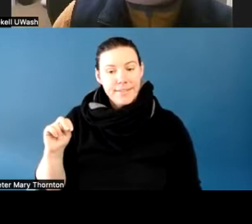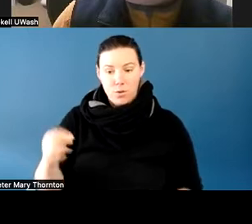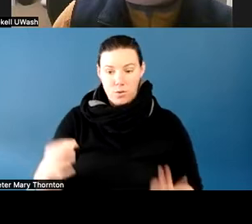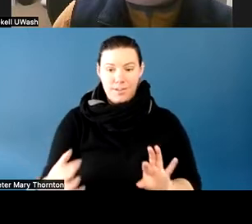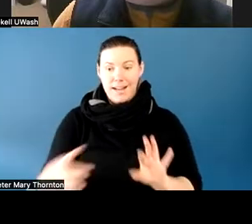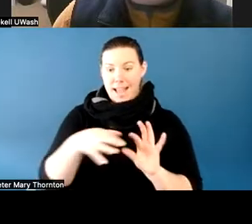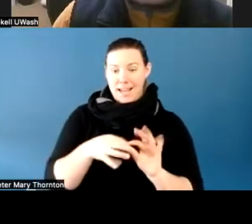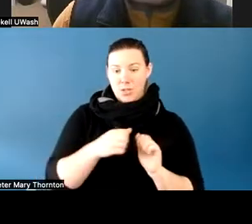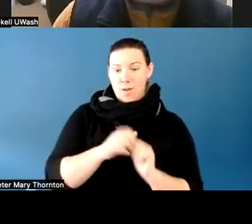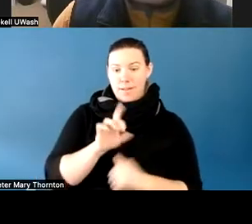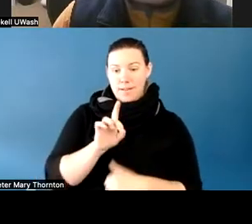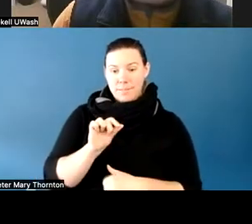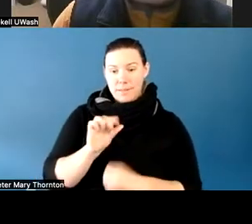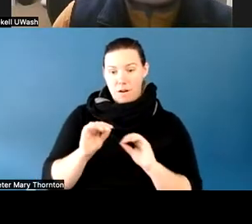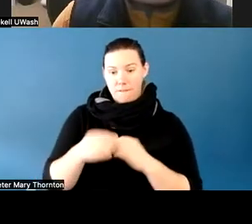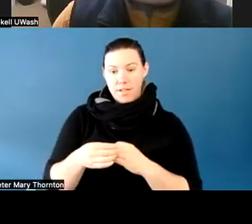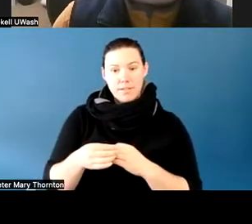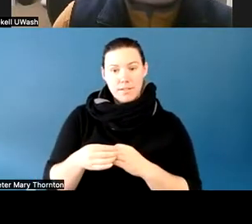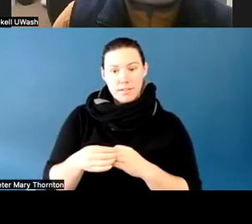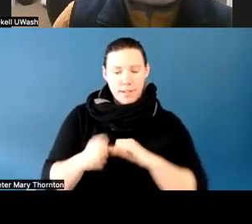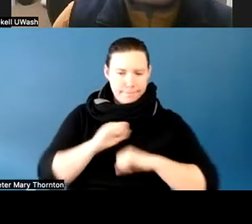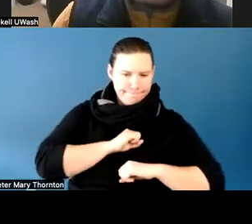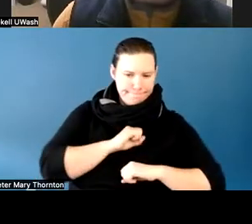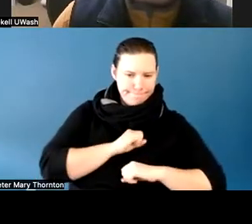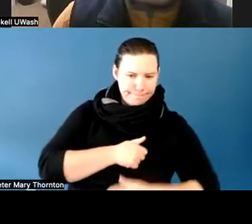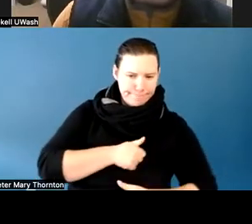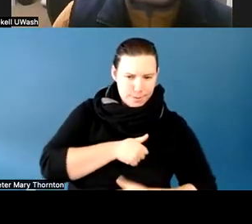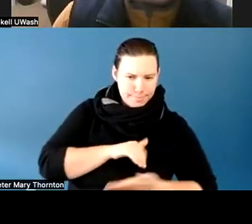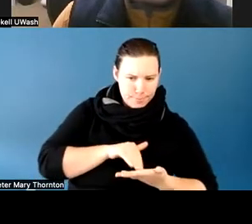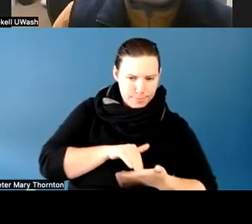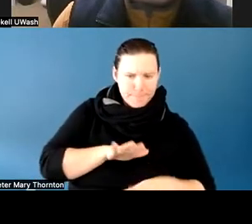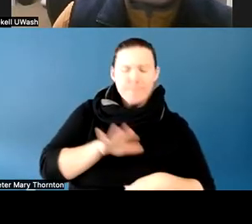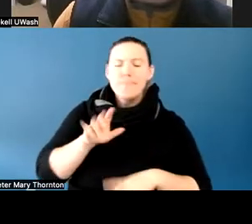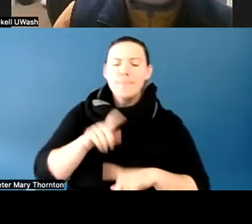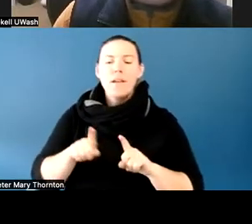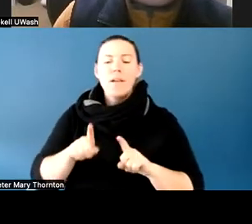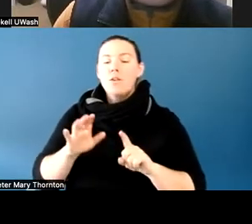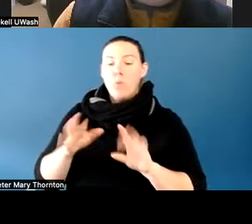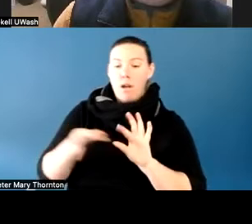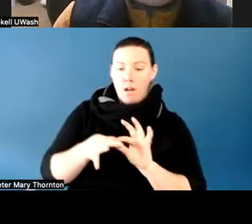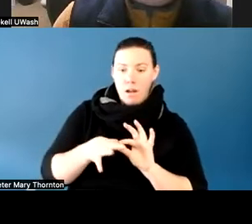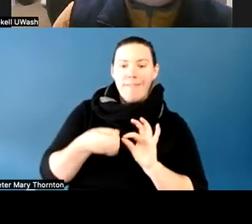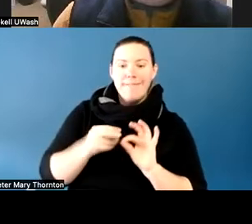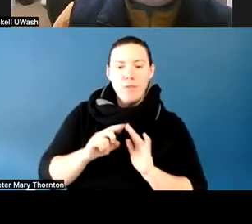oh my gosh, I just-- it just, whoosh-- the interactive process. So what that means is that a student will come to us,